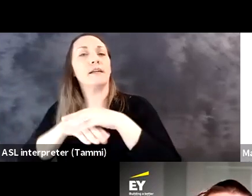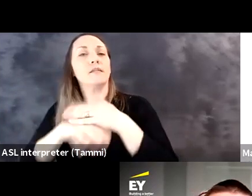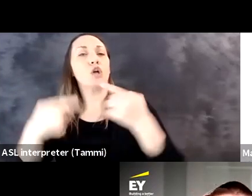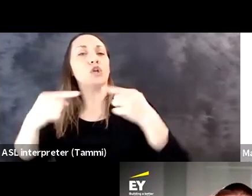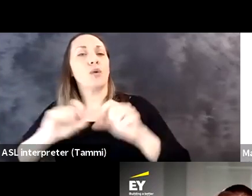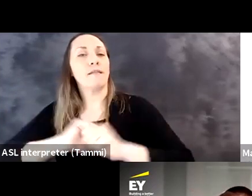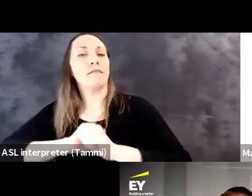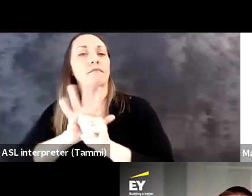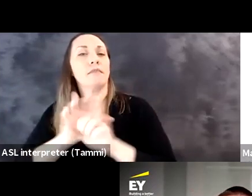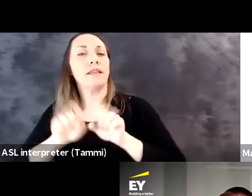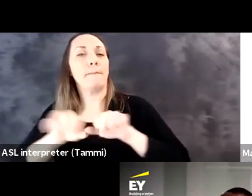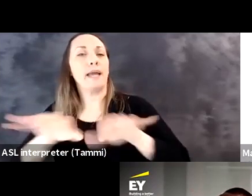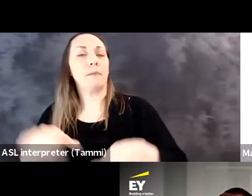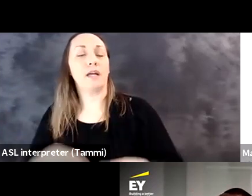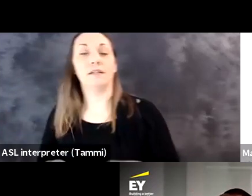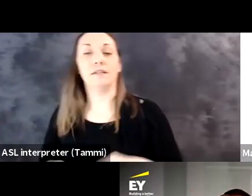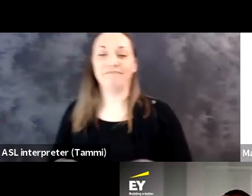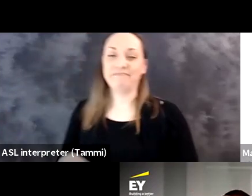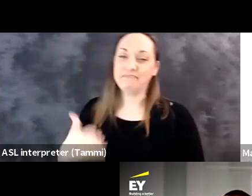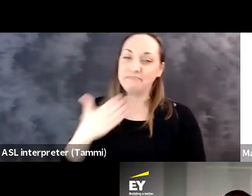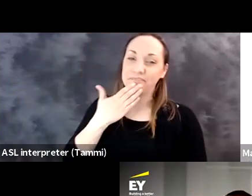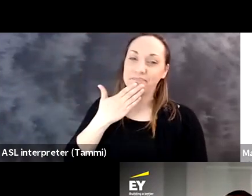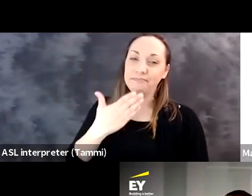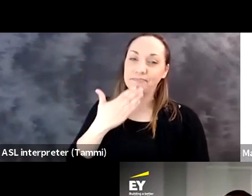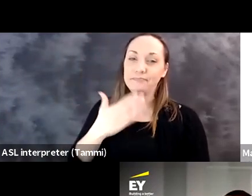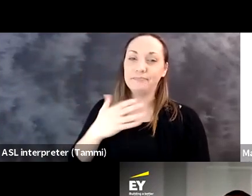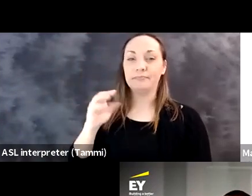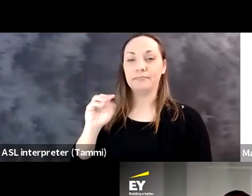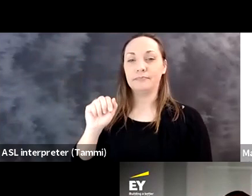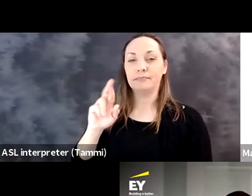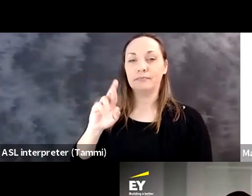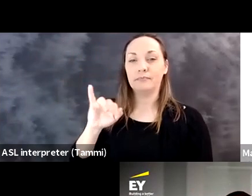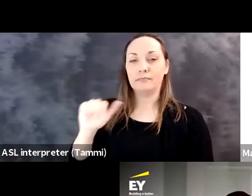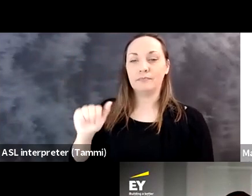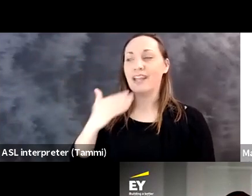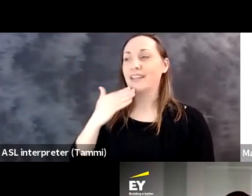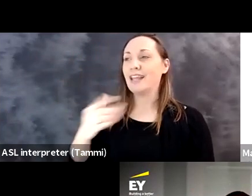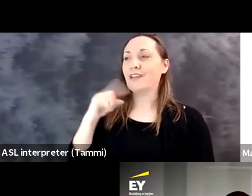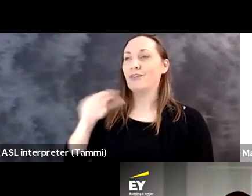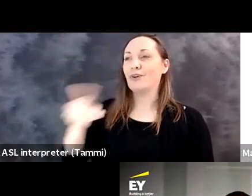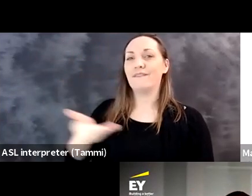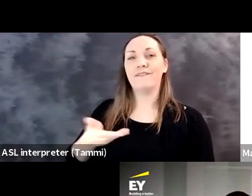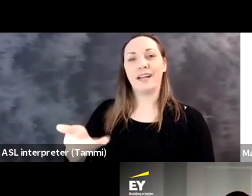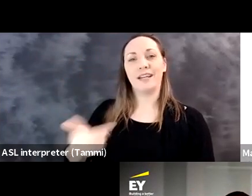how AT&T would bed with your abilities employee resource group to prioritize accessibility during the pandemic. Janet: Thank you, Maria, and thank